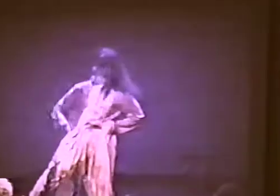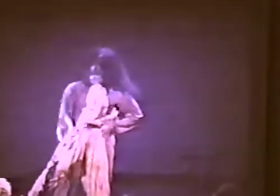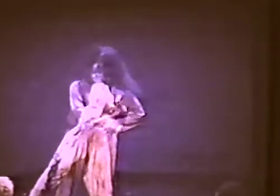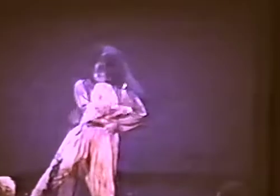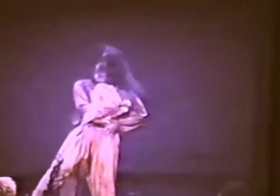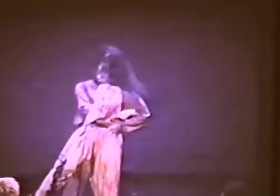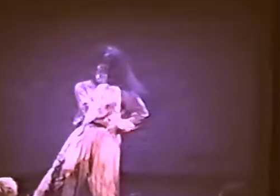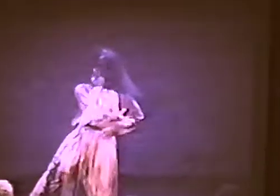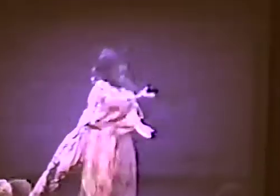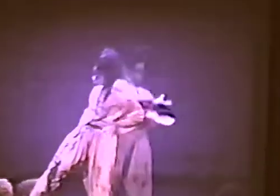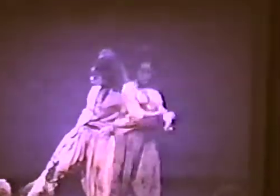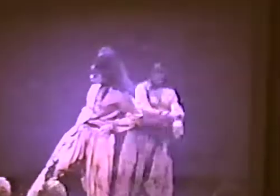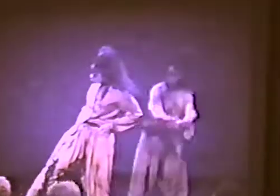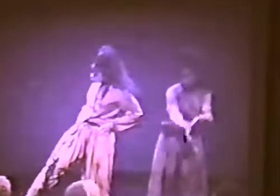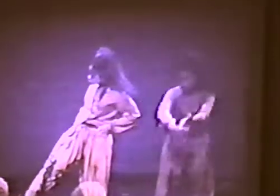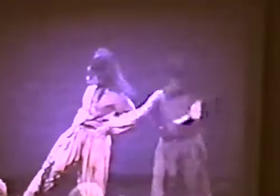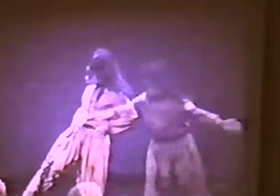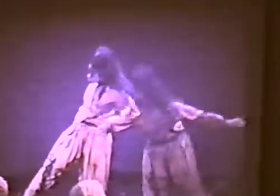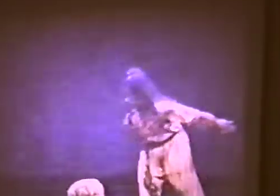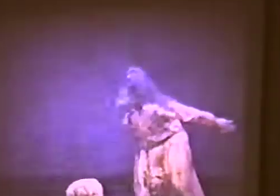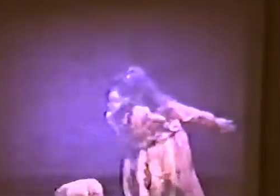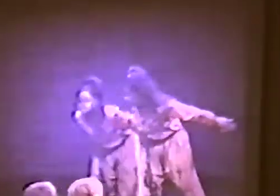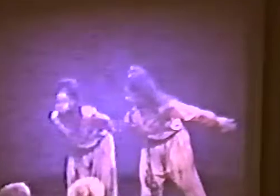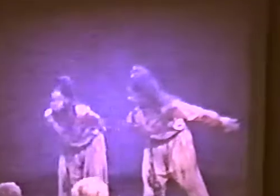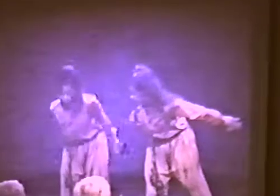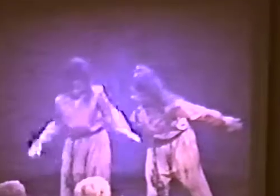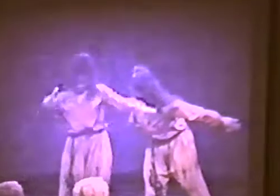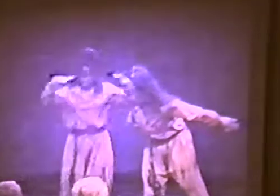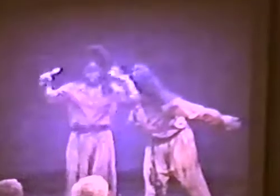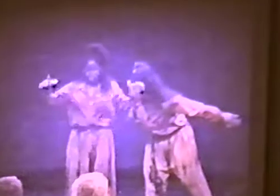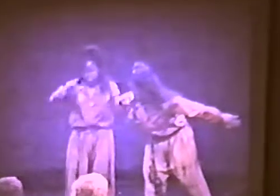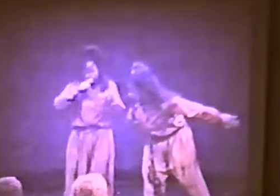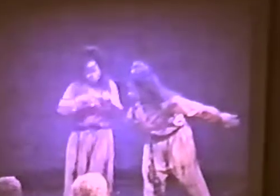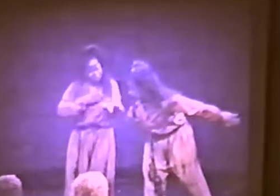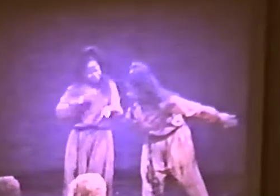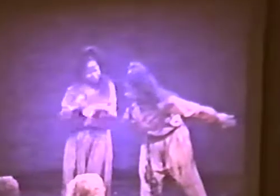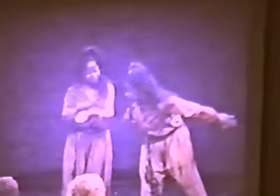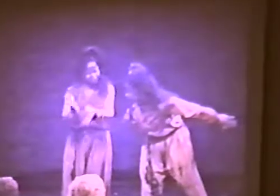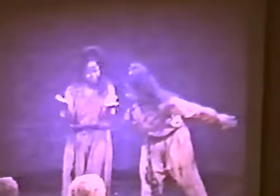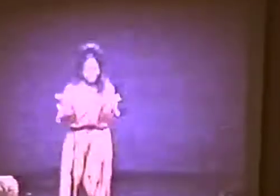...AND YOU JUST STAND THERE, ,